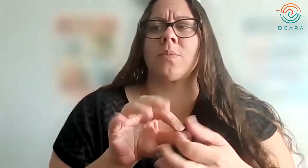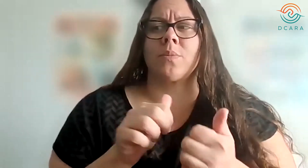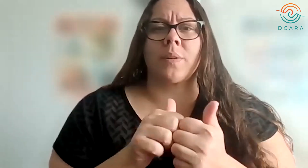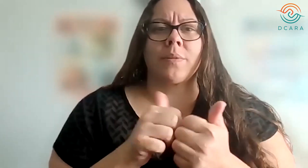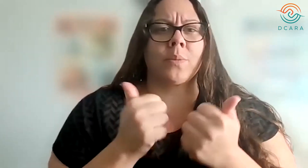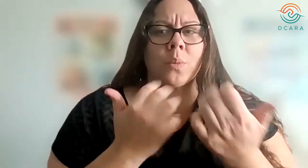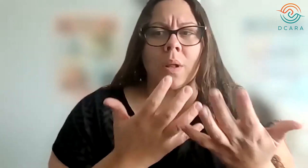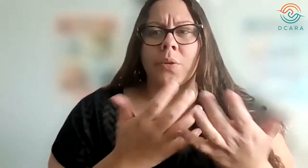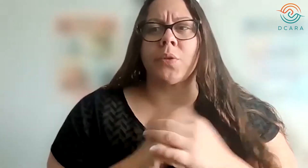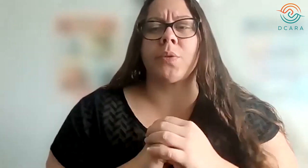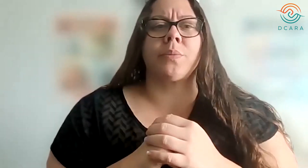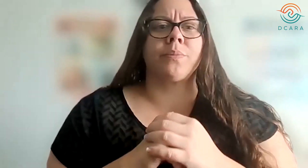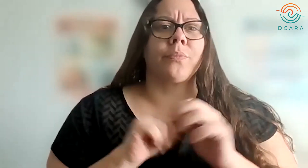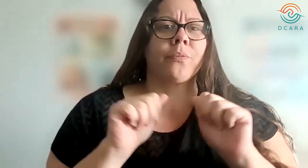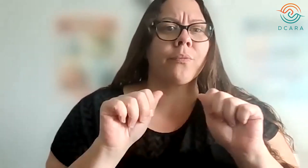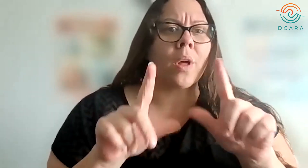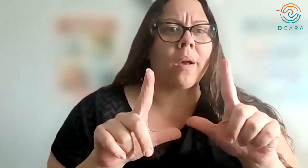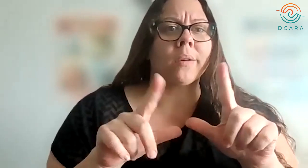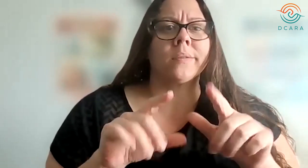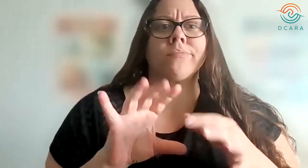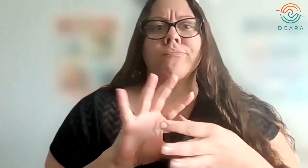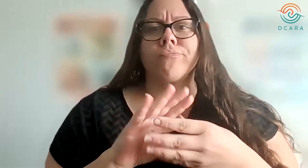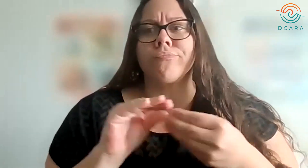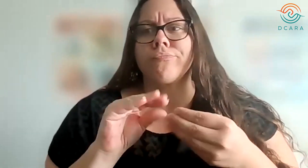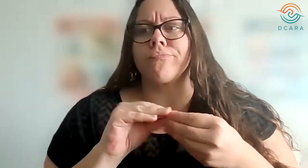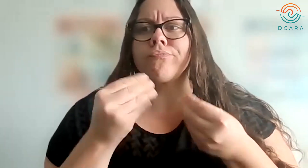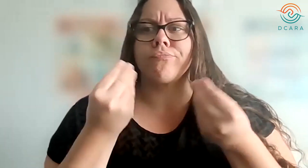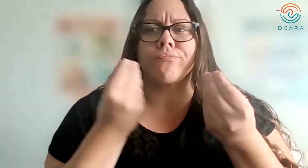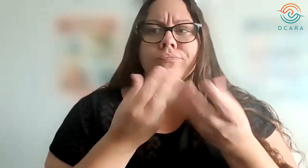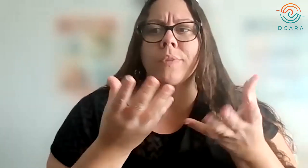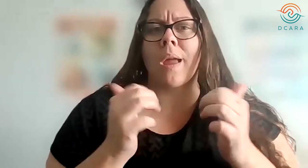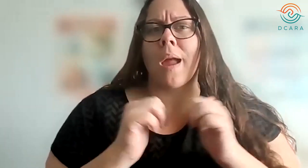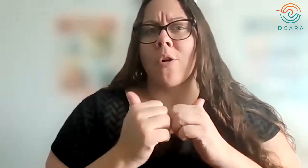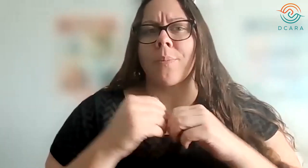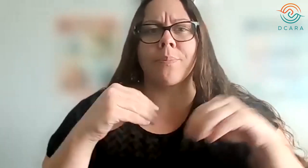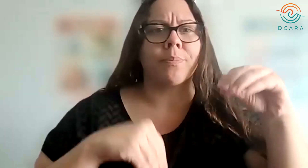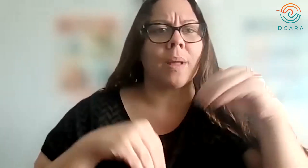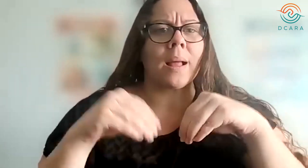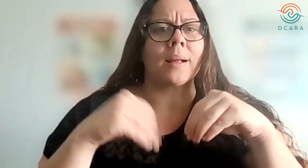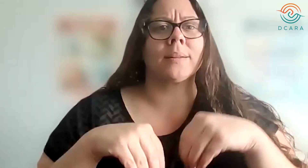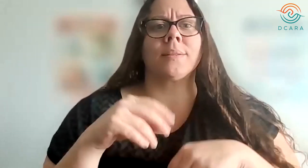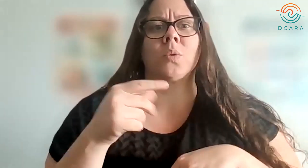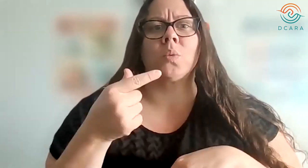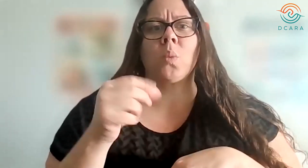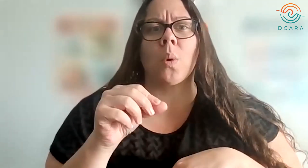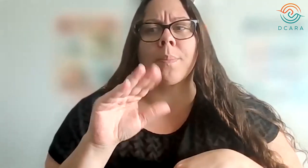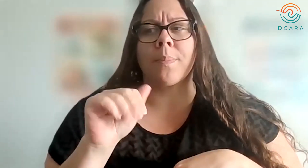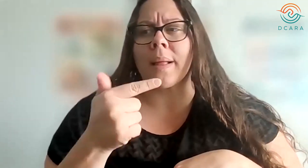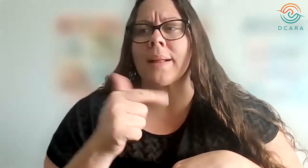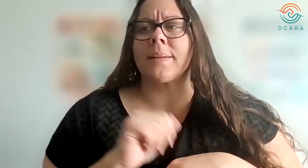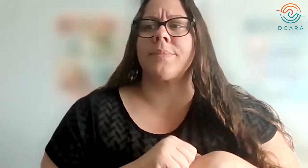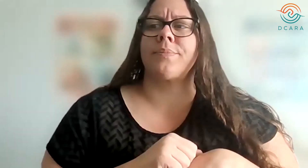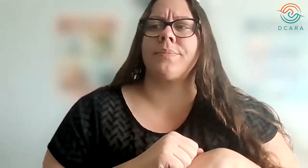DCARA will post additional vlogs including how to pack a go-bag